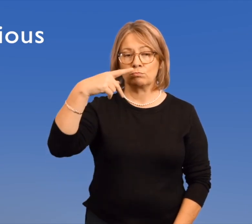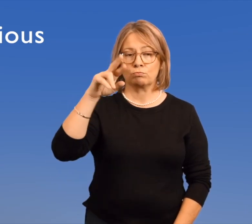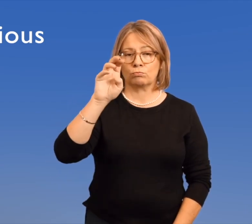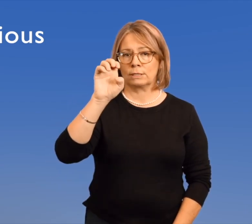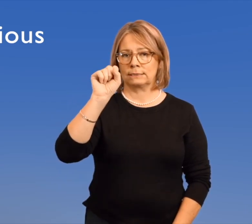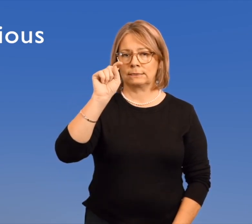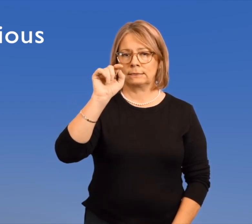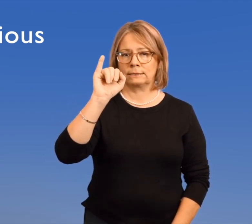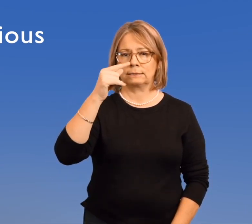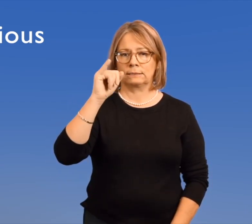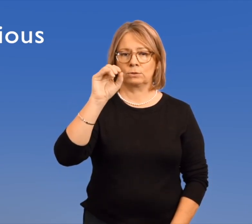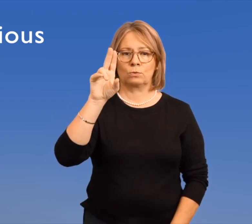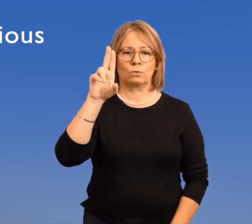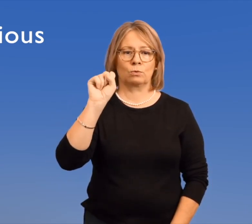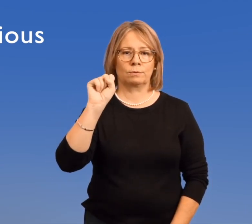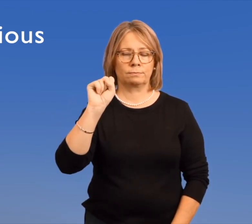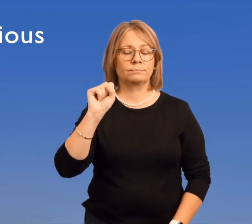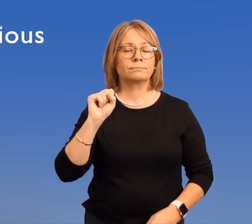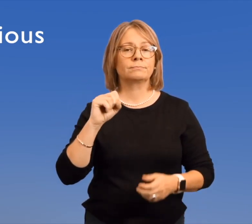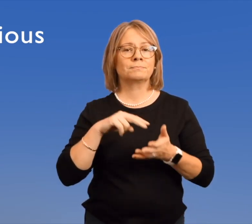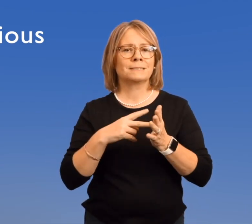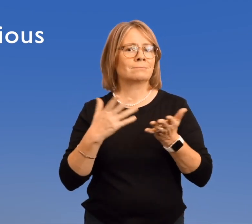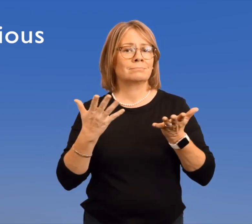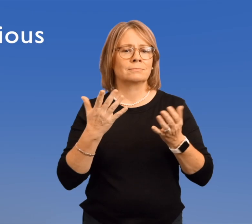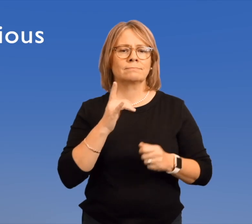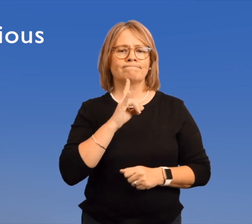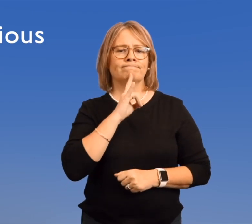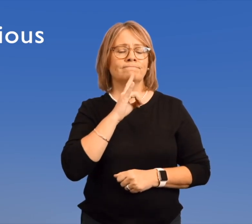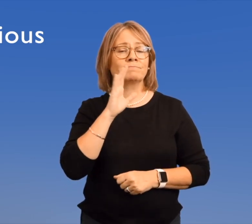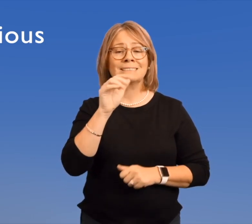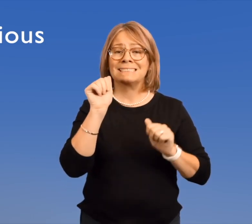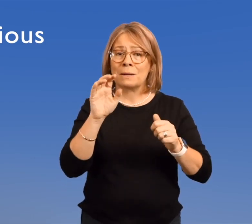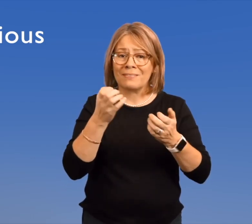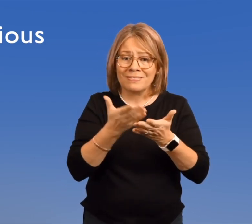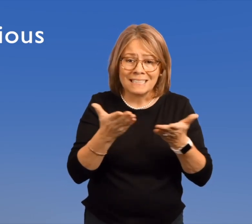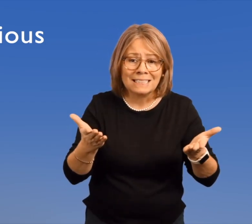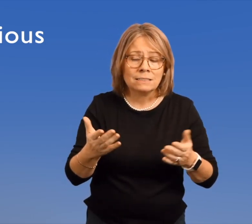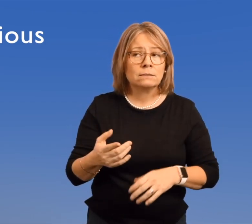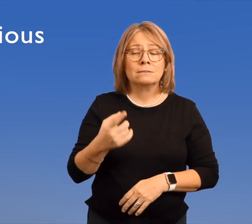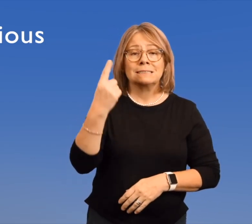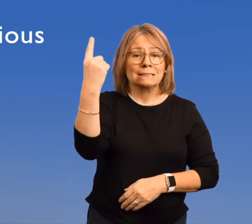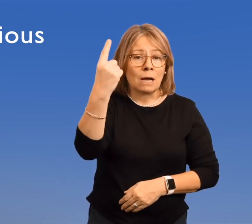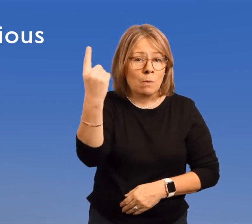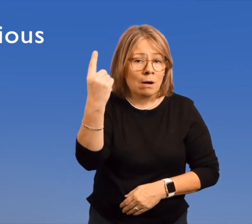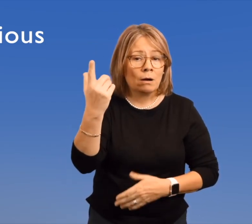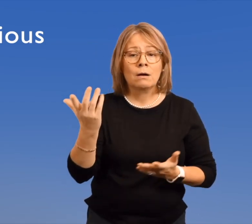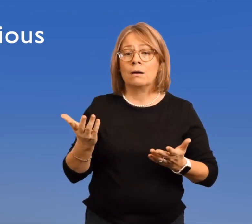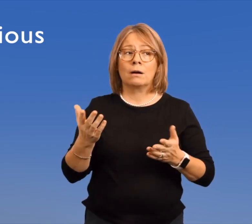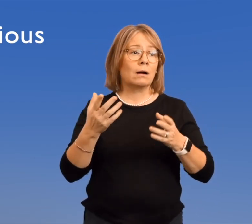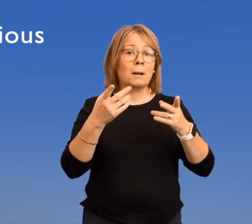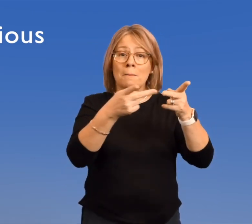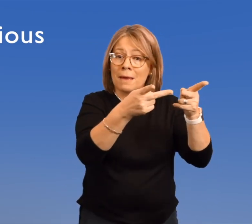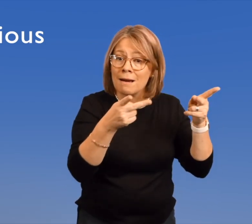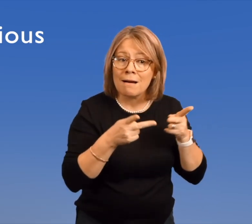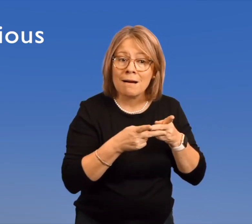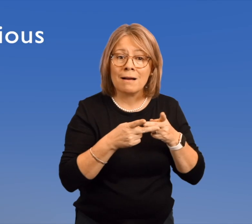Prestigious, means something, someone or some place